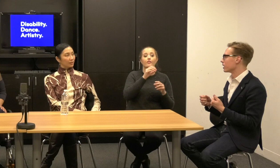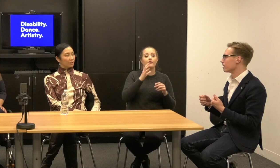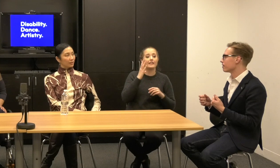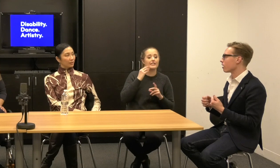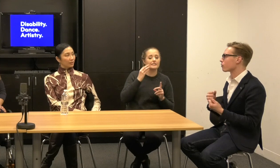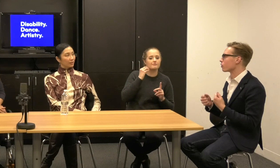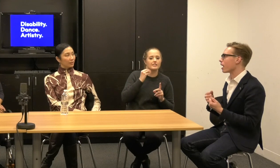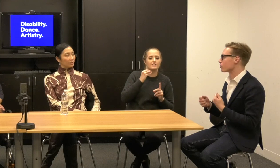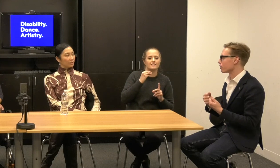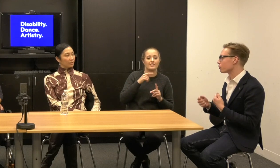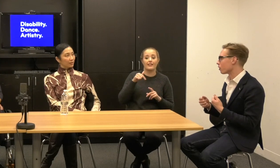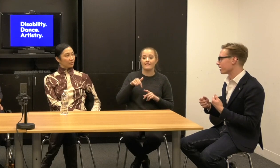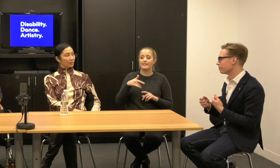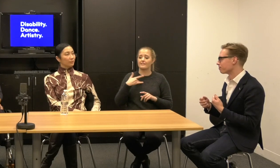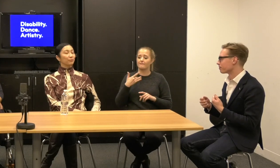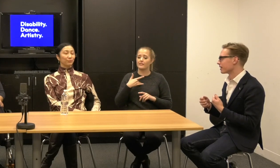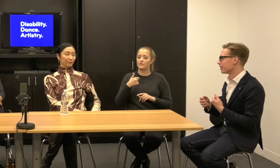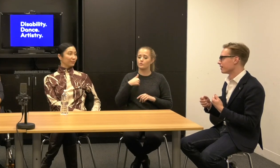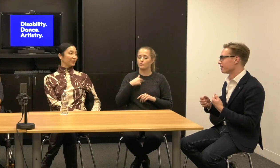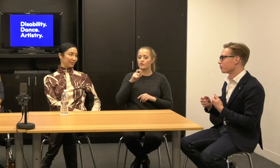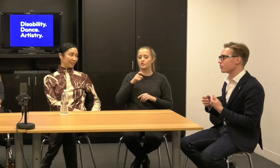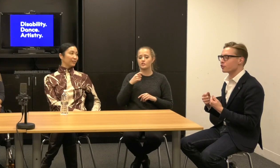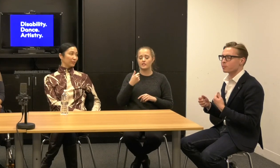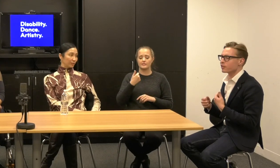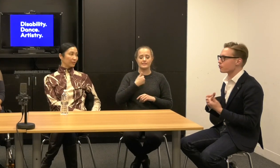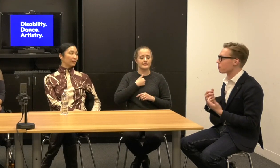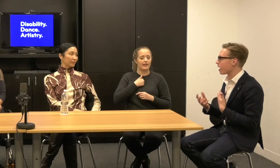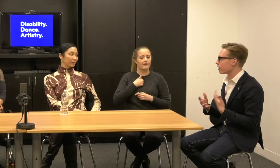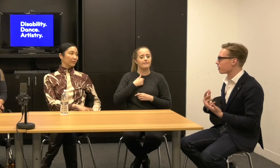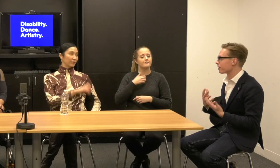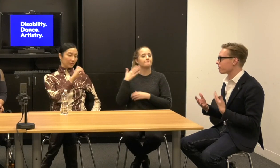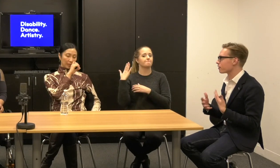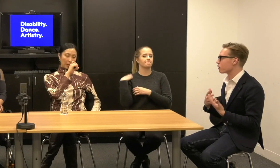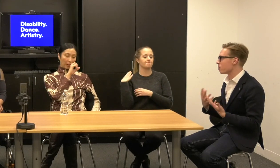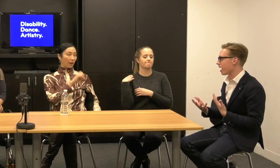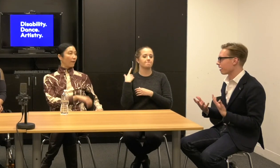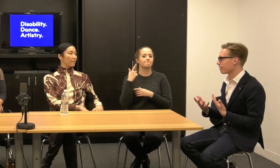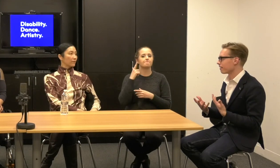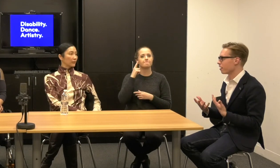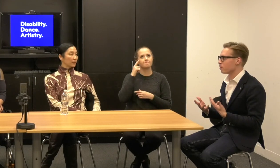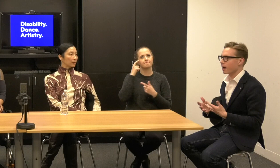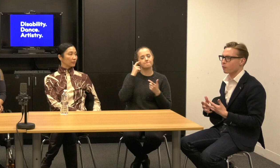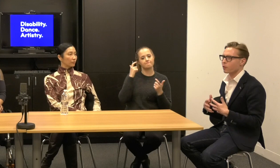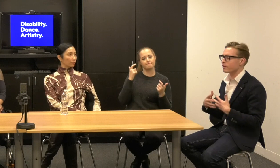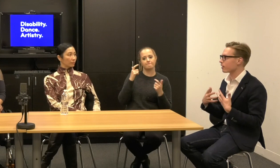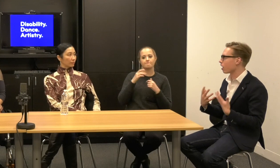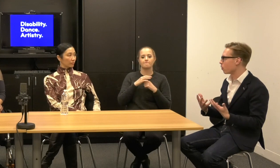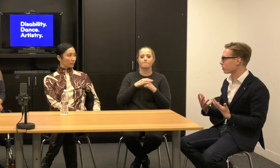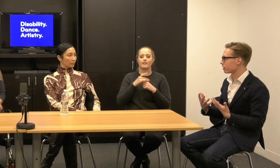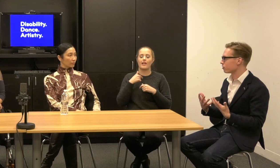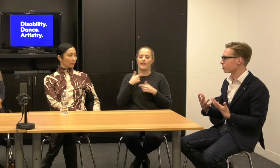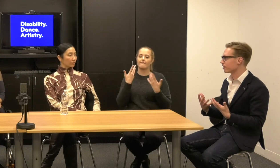should be self congratulatory. We shouldn't be just patting ourselves on the back about what we've accomplished.